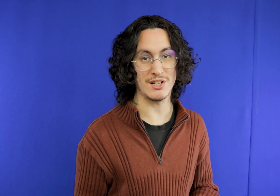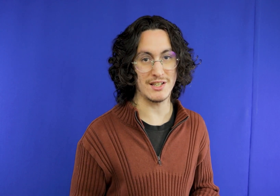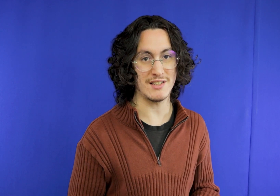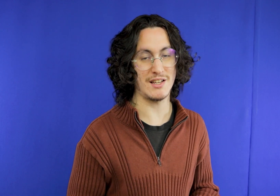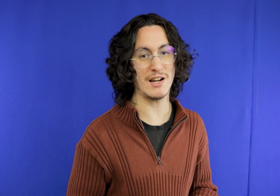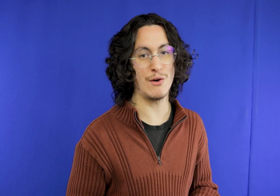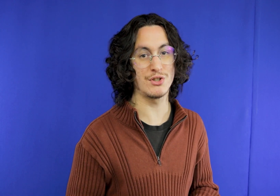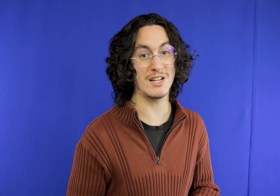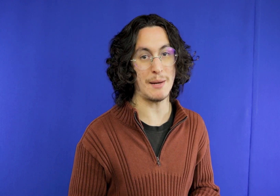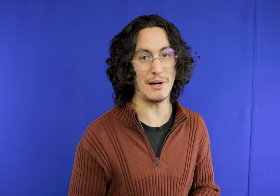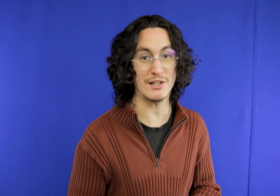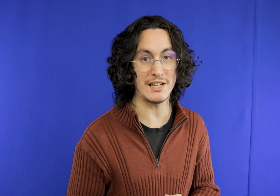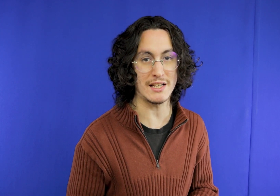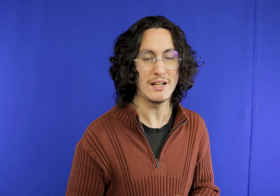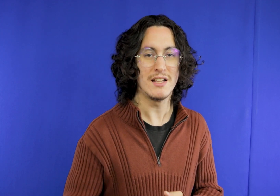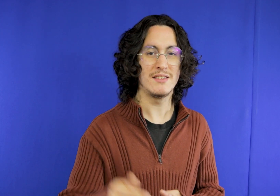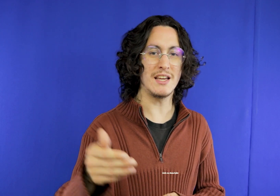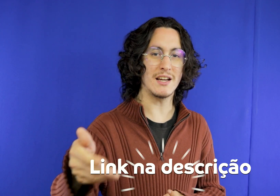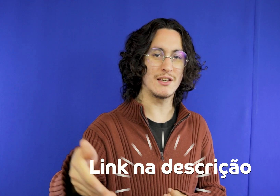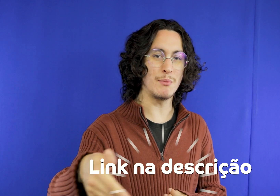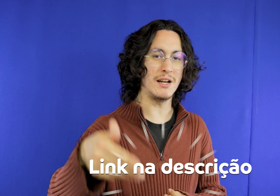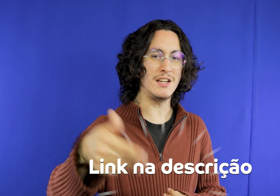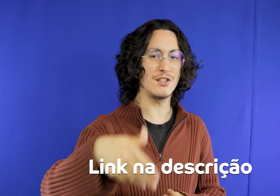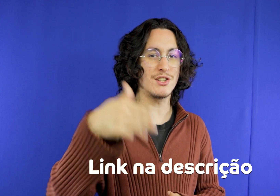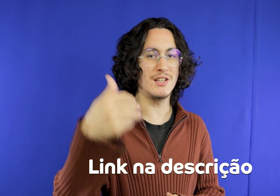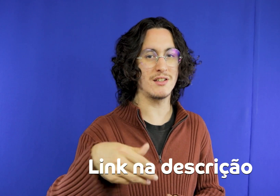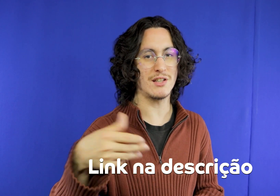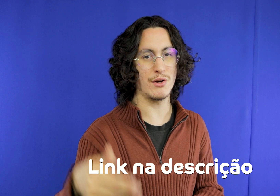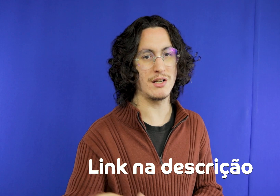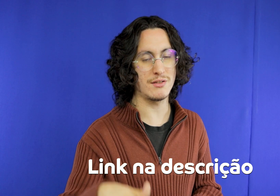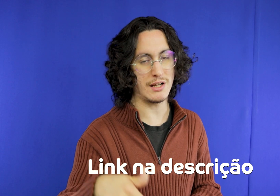tips here in Serra Gaúcha in Gramado Canela has here a list of 15 restaurants